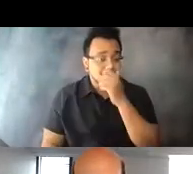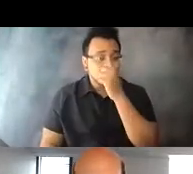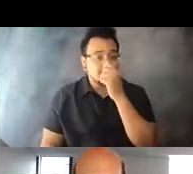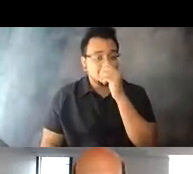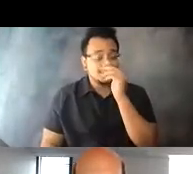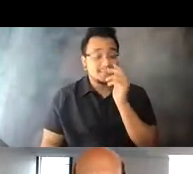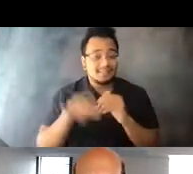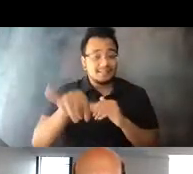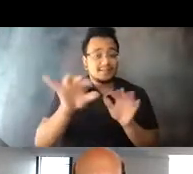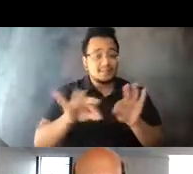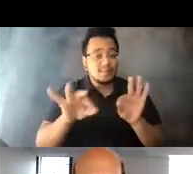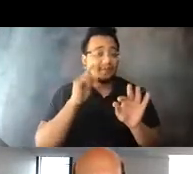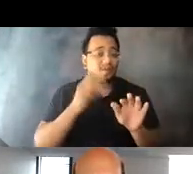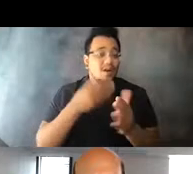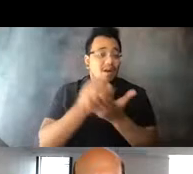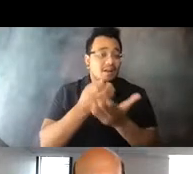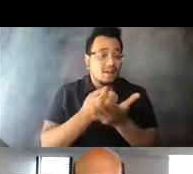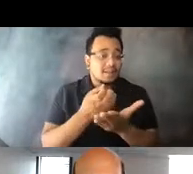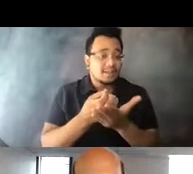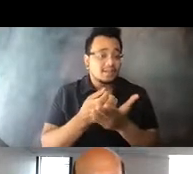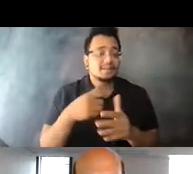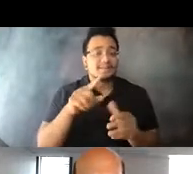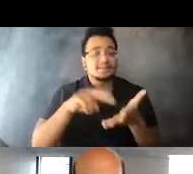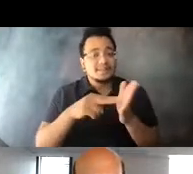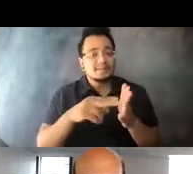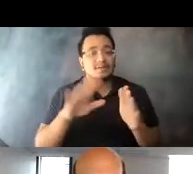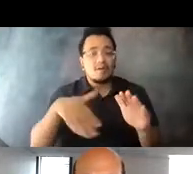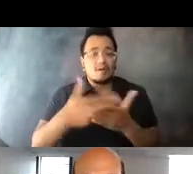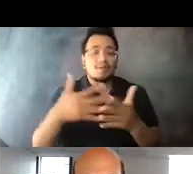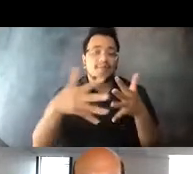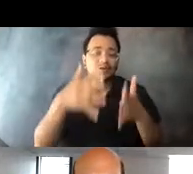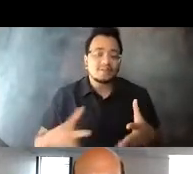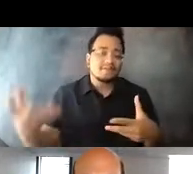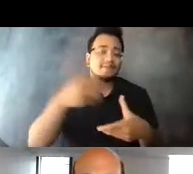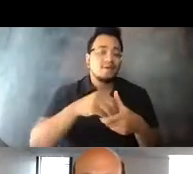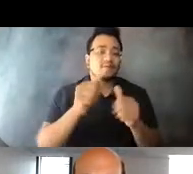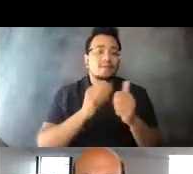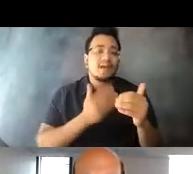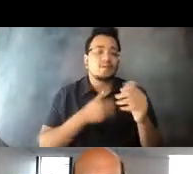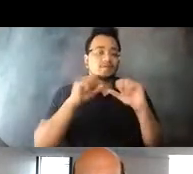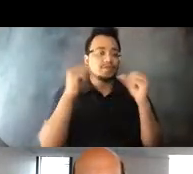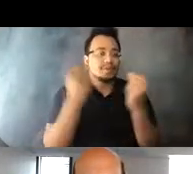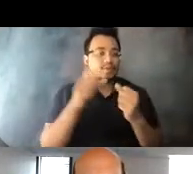15:05:34 Without every American participating, our country is in a global contest at less than our full strength and to better understand how we